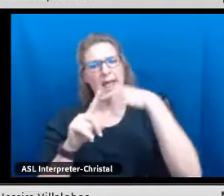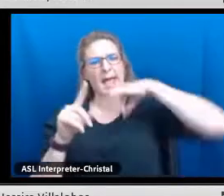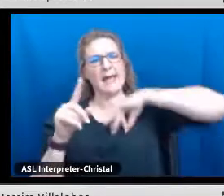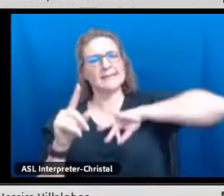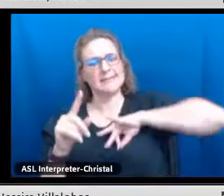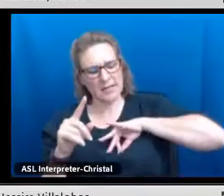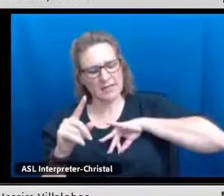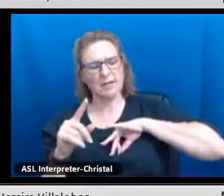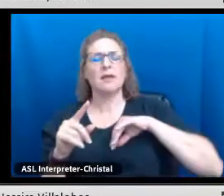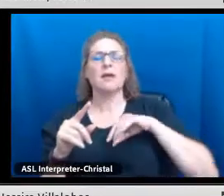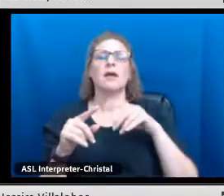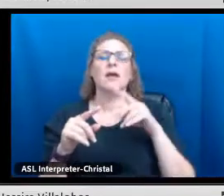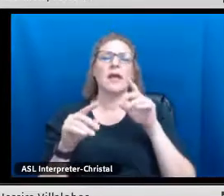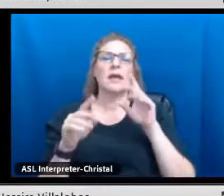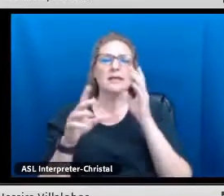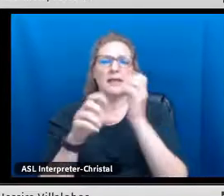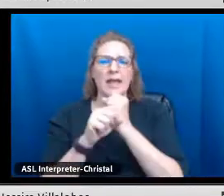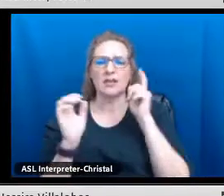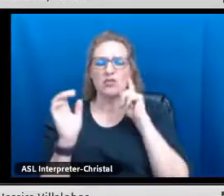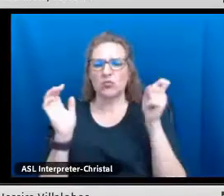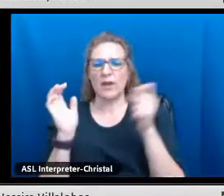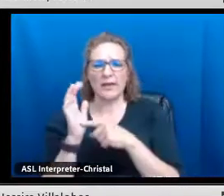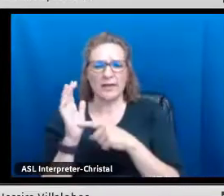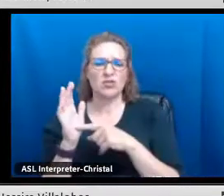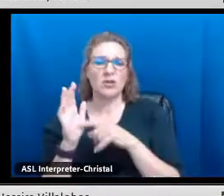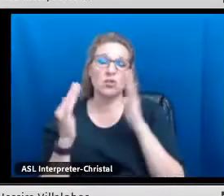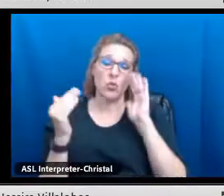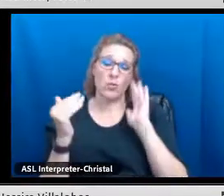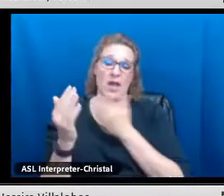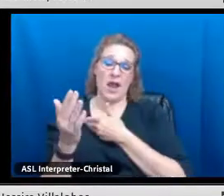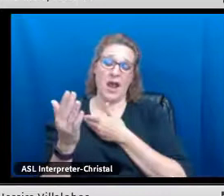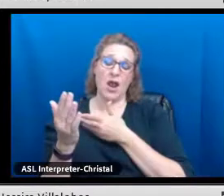should be encouraged to acquire in our ever-changing world.